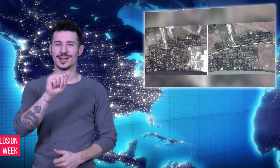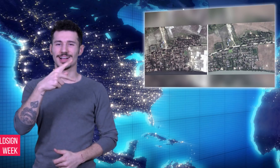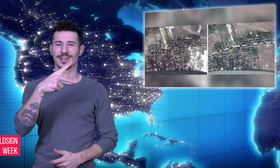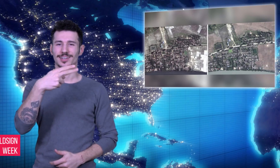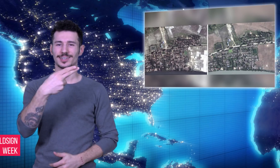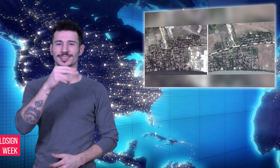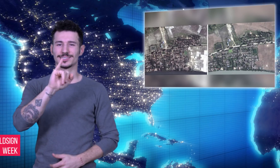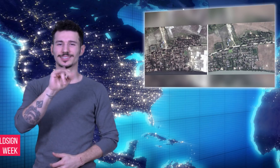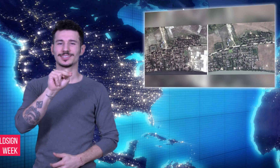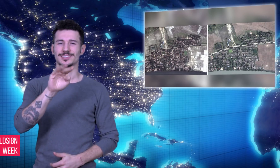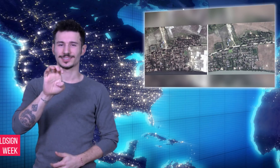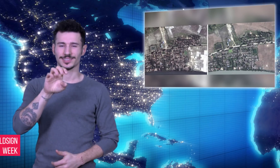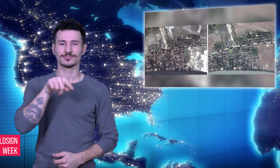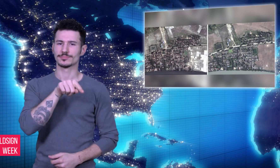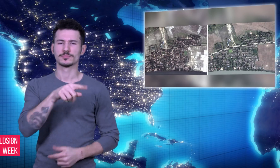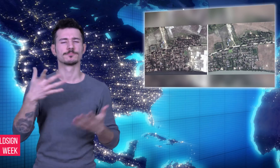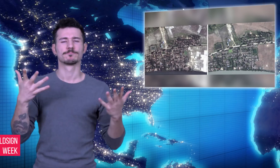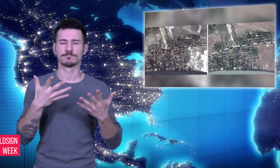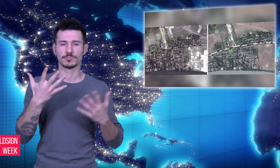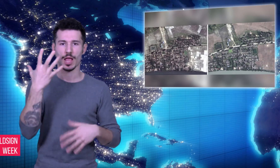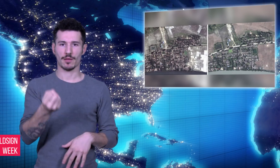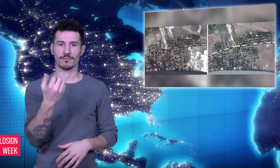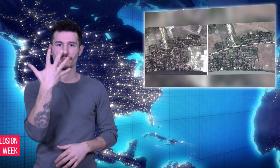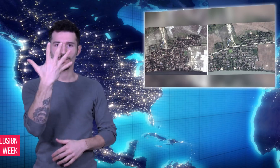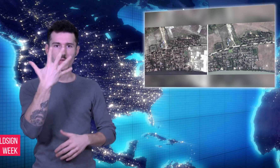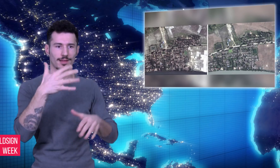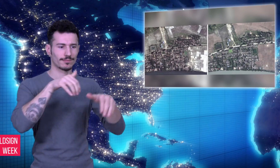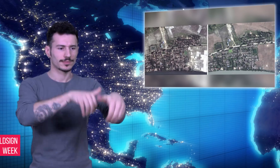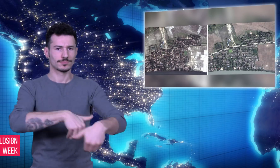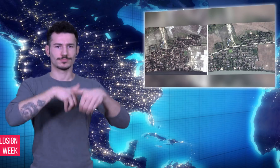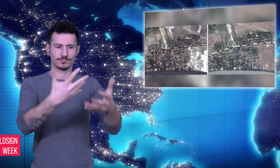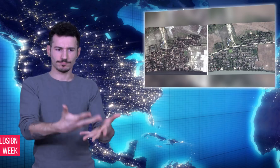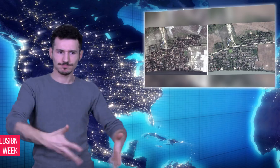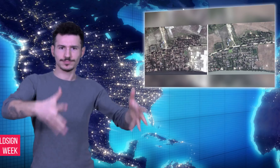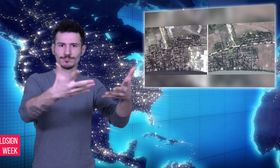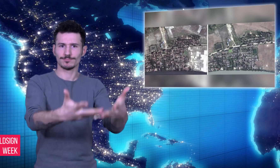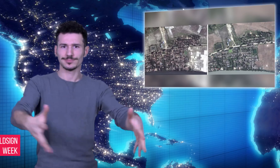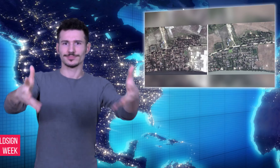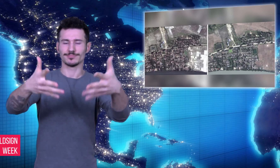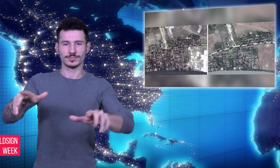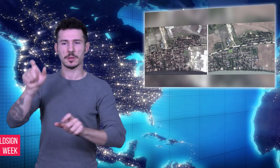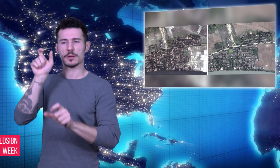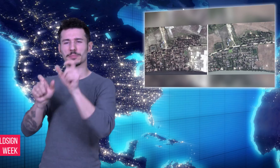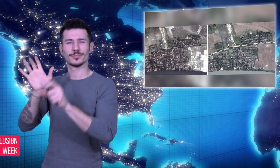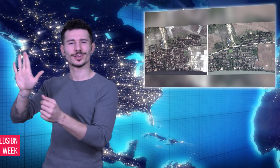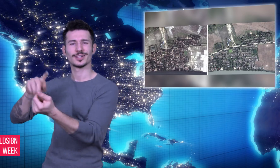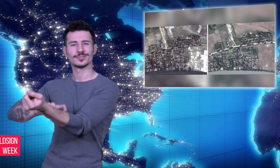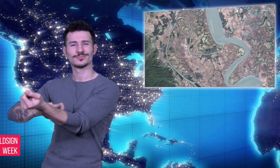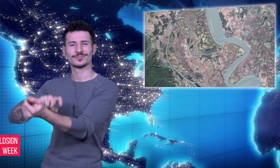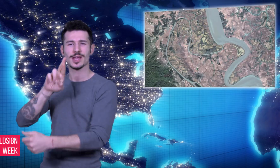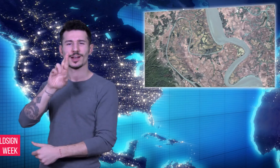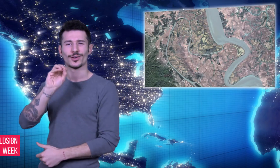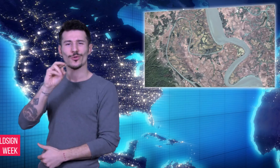confirmed five mass graves of Rohingya refugees in the Rakhine state of Myanmar